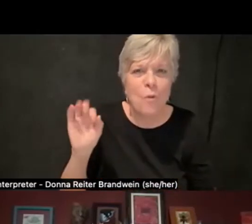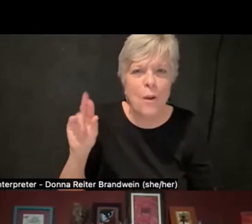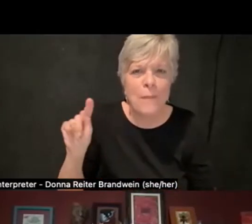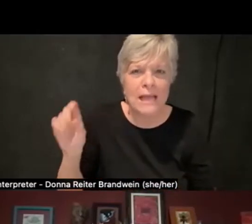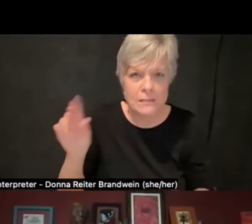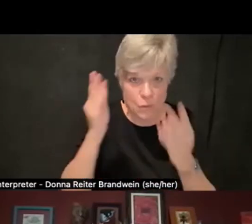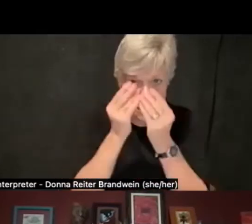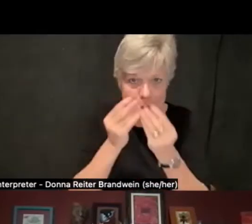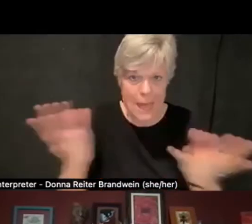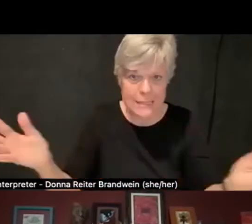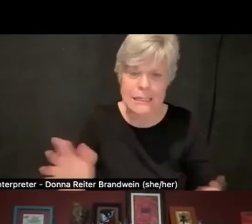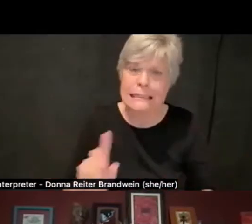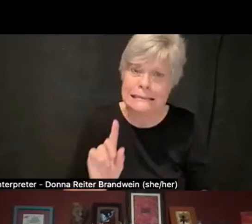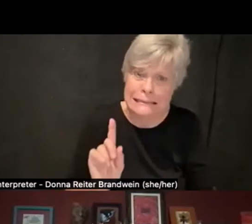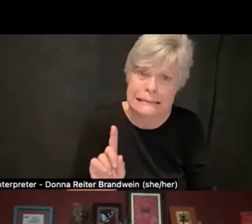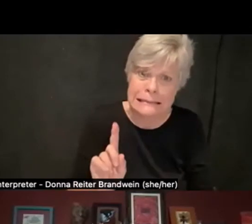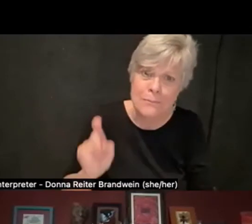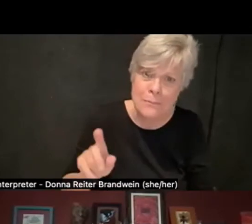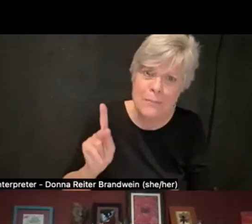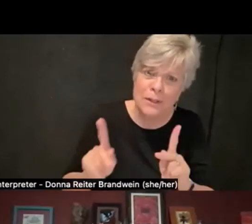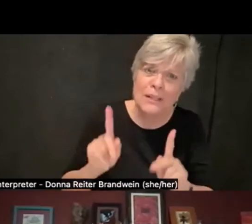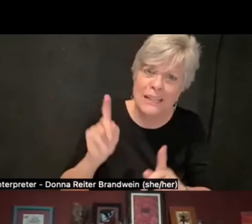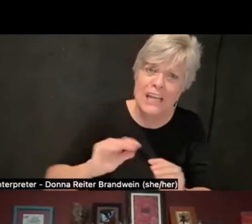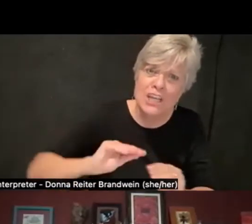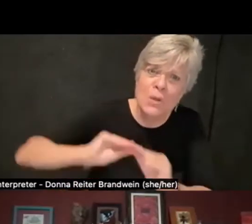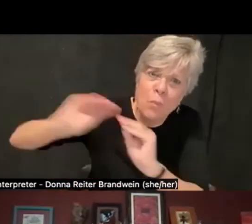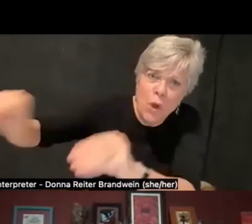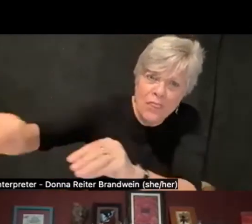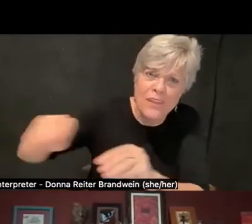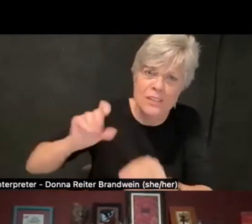that people need to put the Lime scooters away properly.